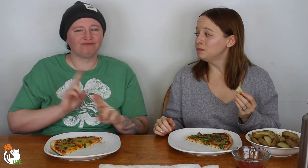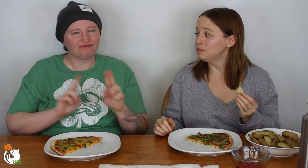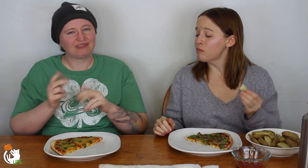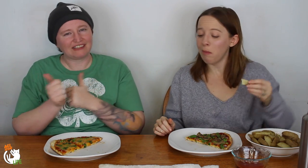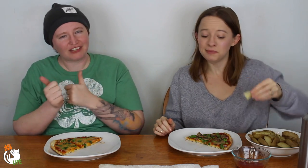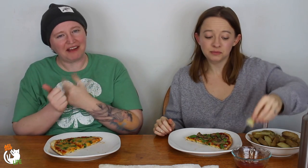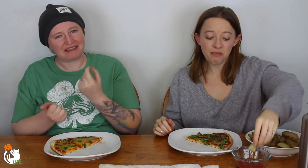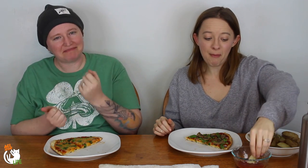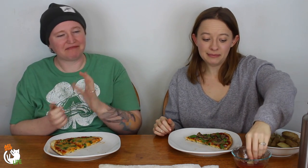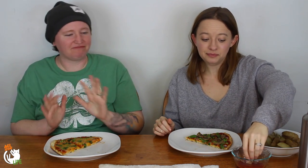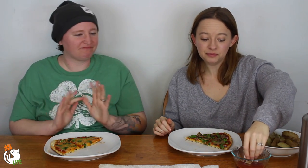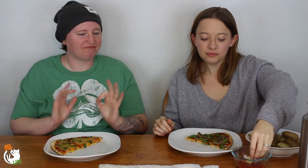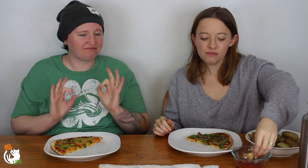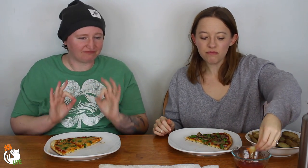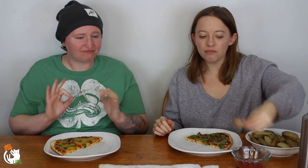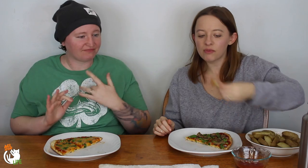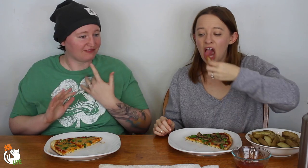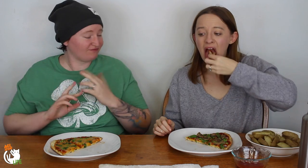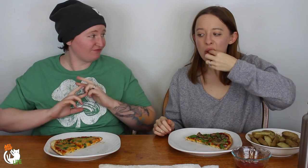Just kind of talked, caught up a little bit.